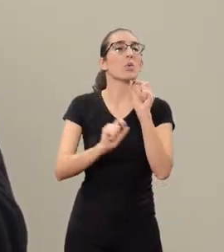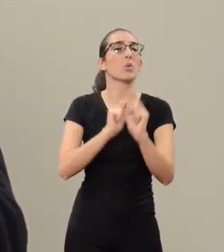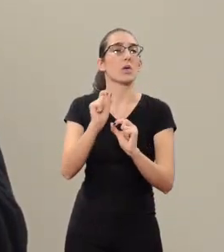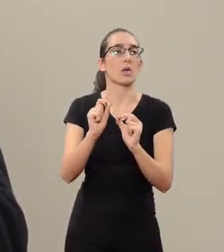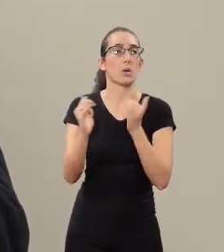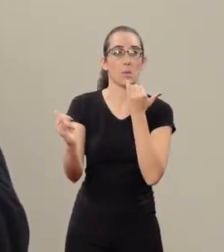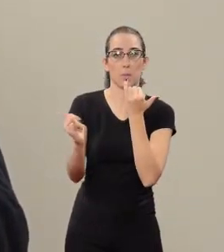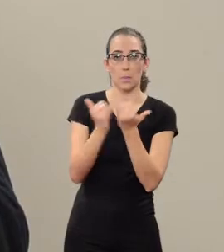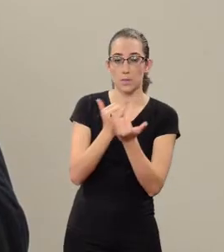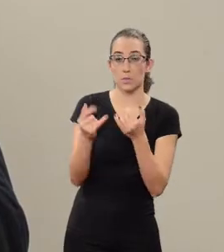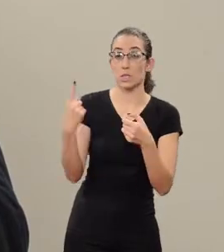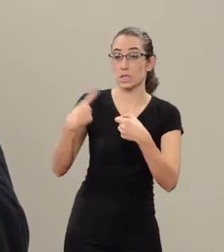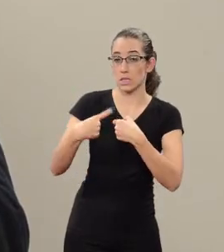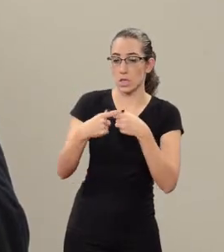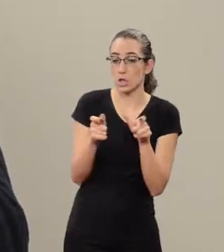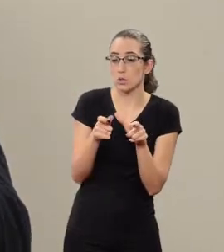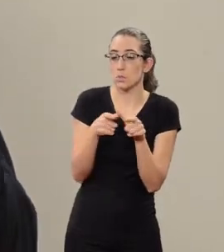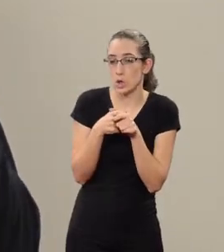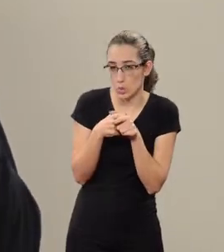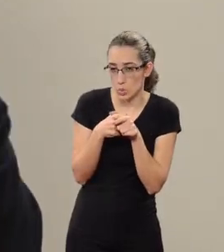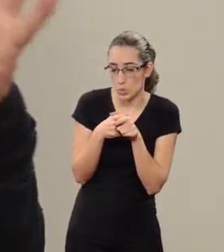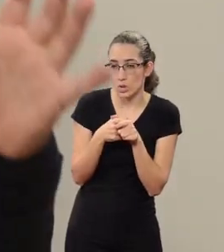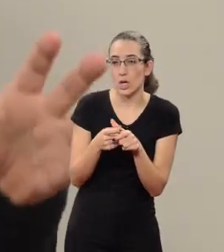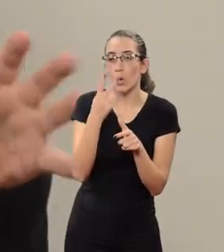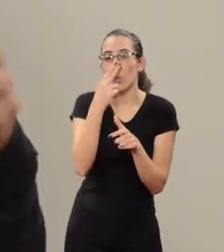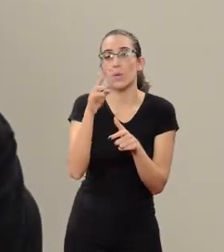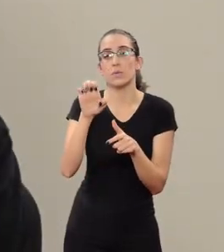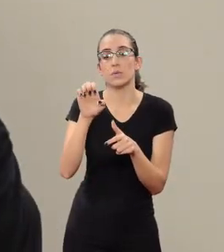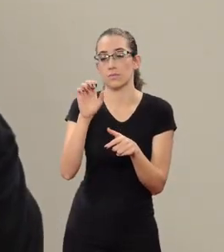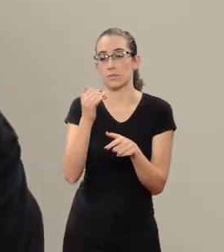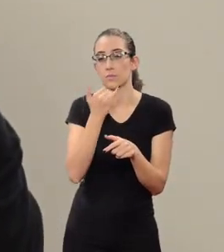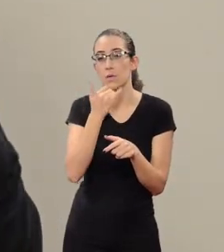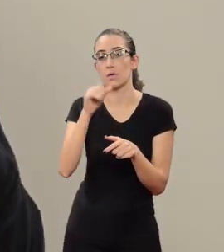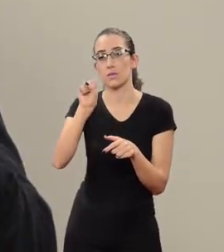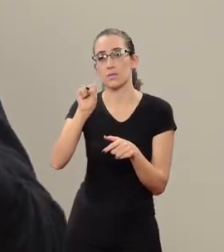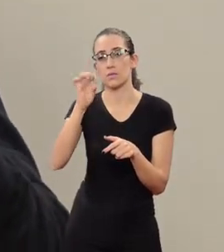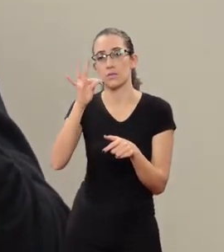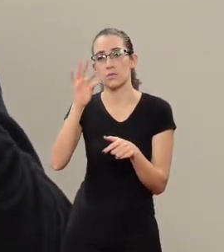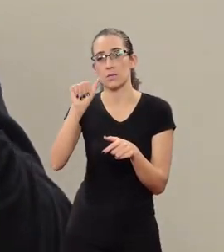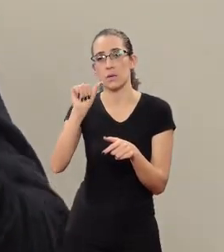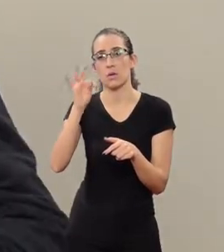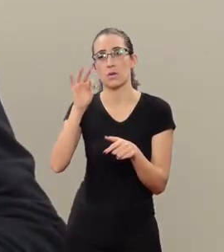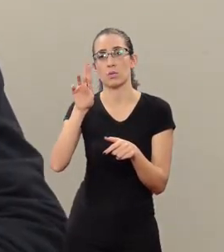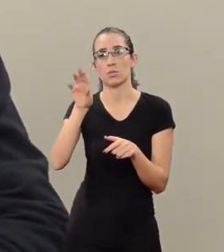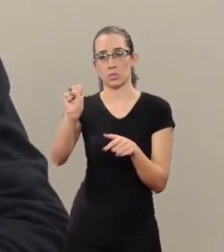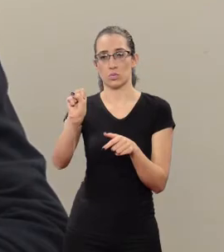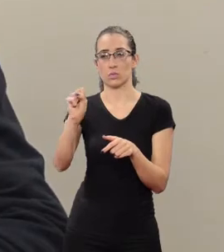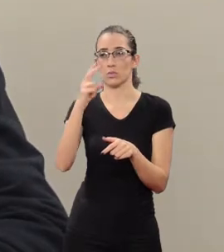We notice the smaller the city and the status the person has in the community,